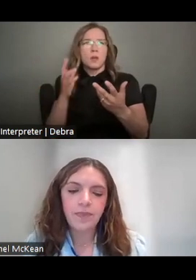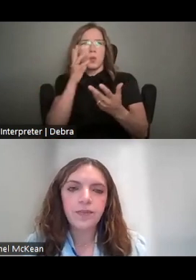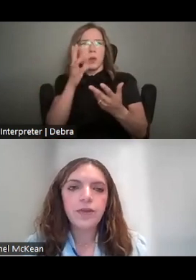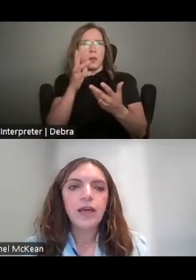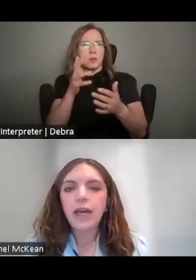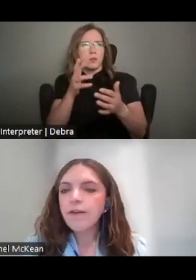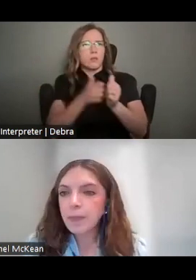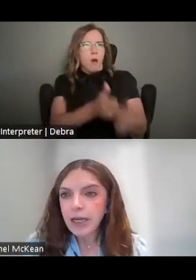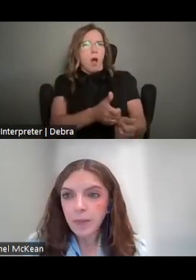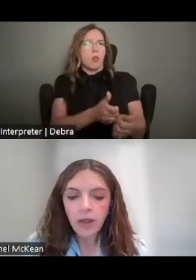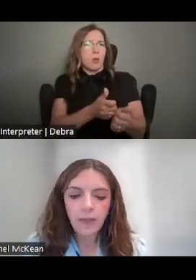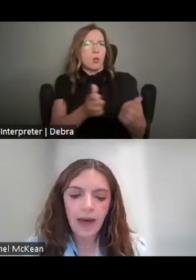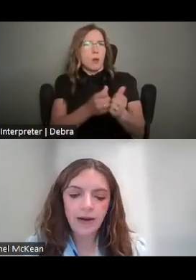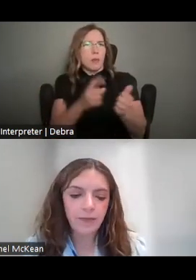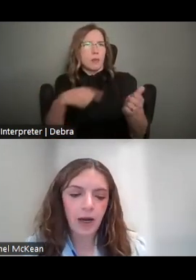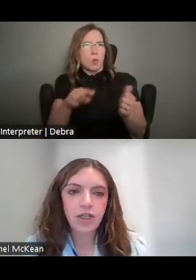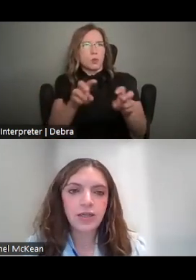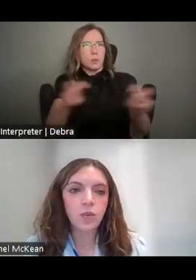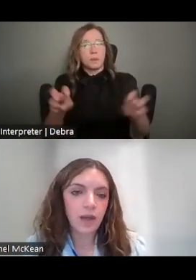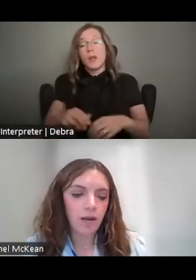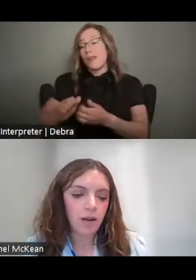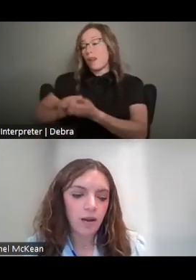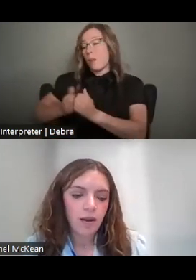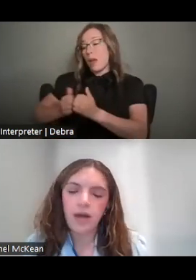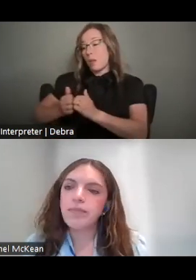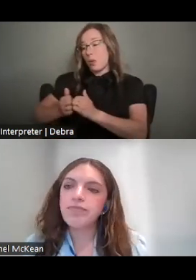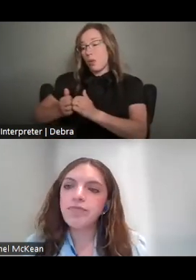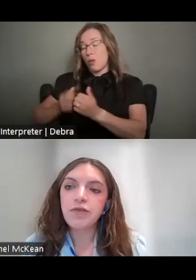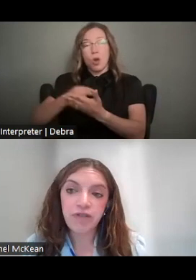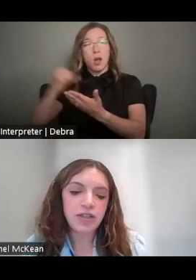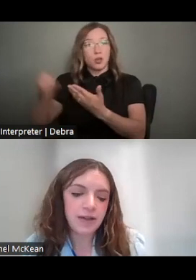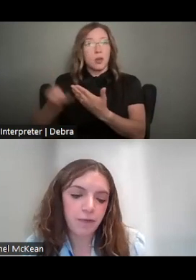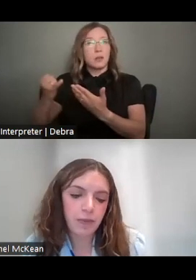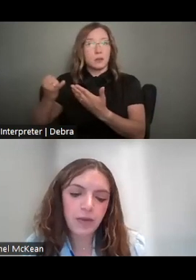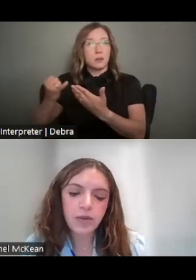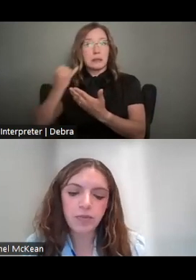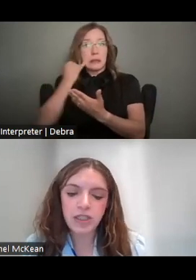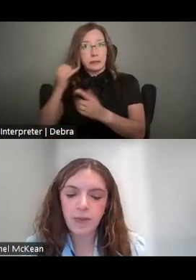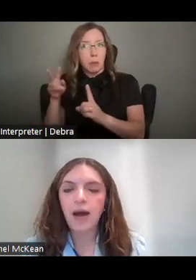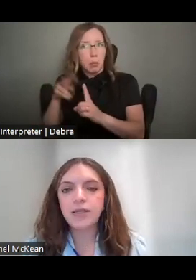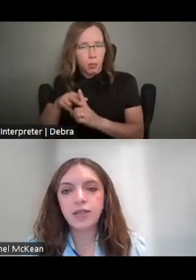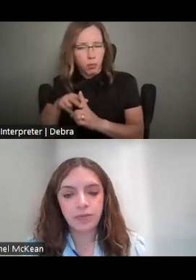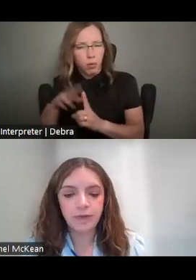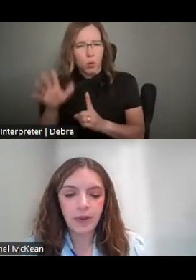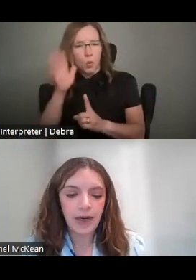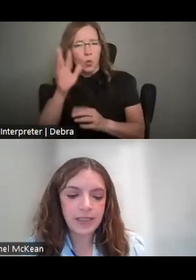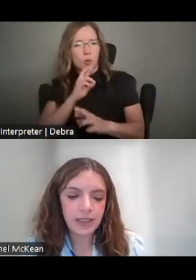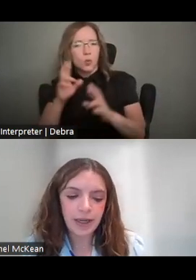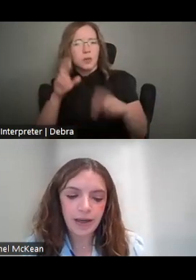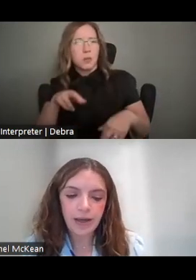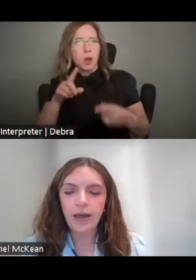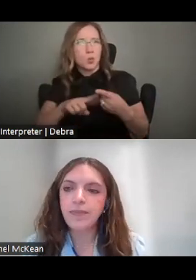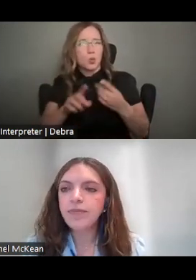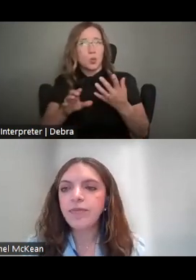IF APPLICABLE, COMPETITIVE PROJECTS WILL FIRST AND FOREMOST RESPOND TO THE REVIEW CRITERIA